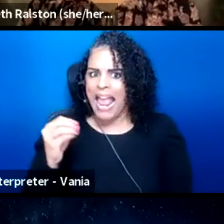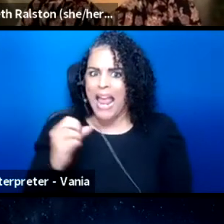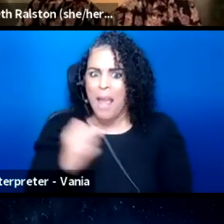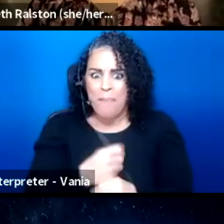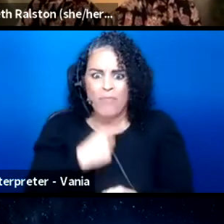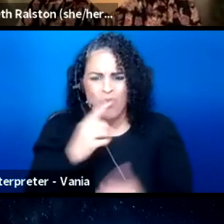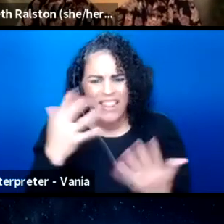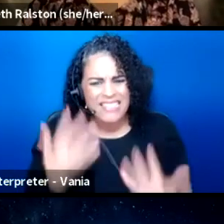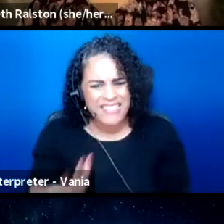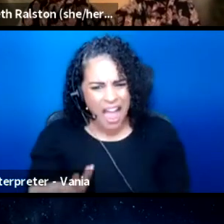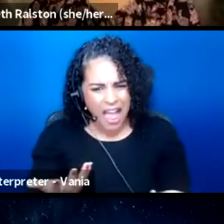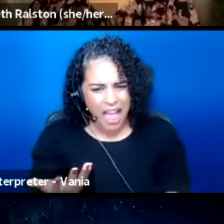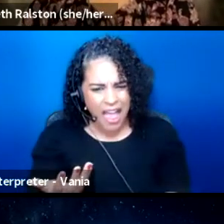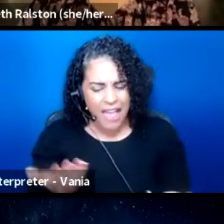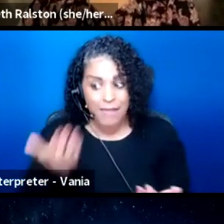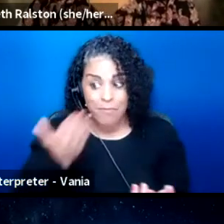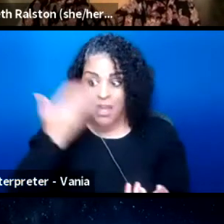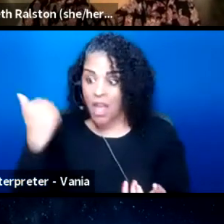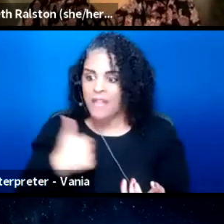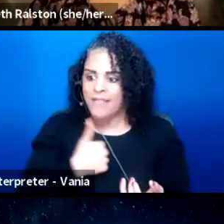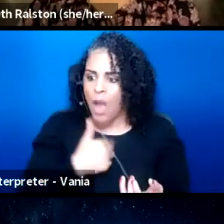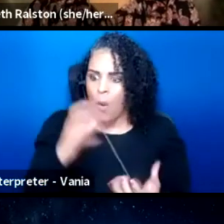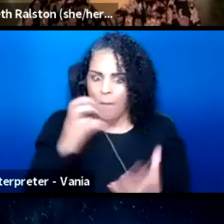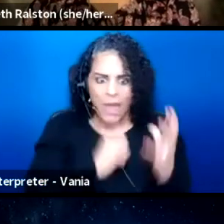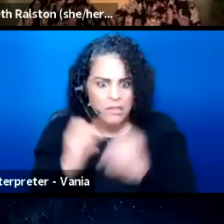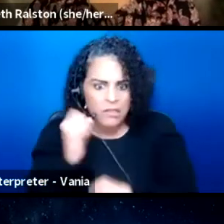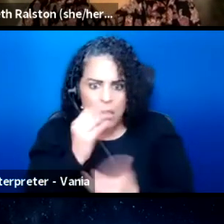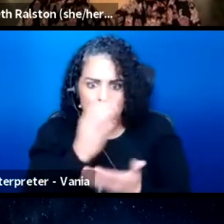because I would miss part of the performance.